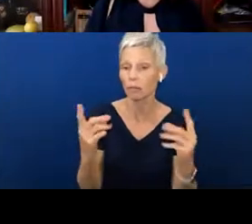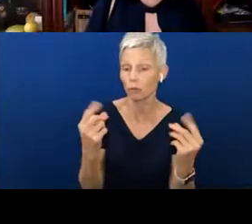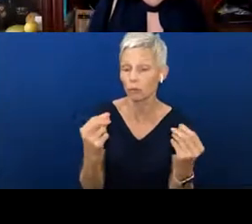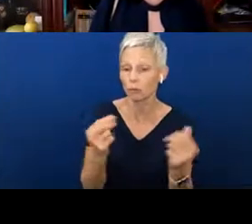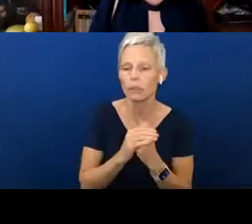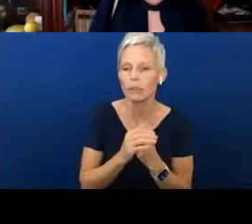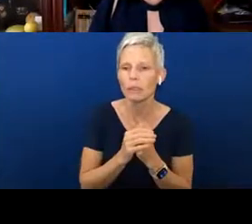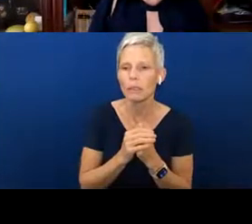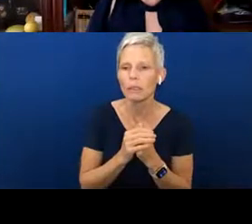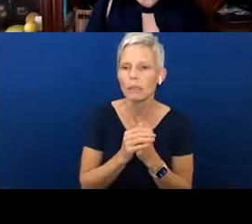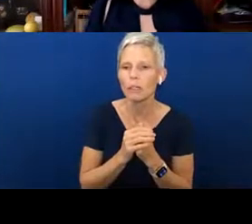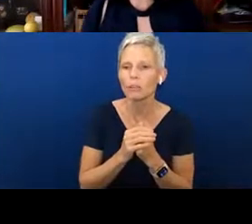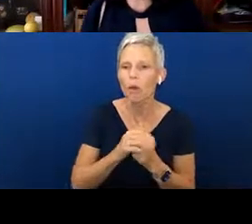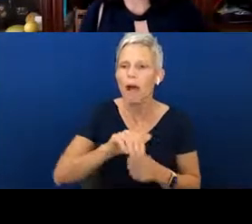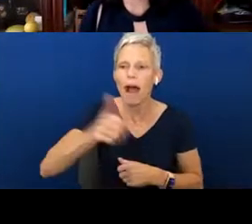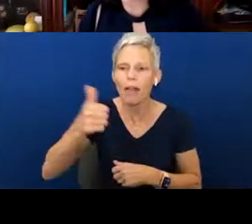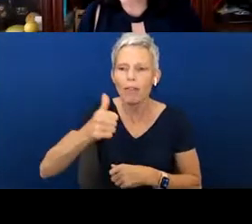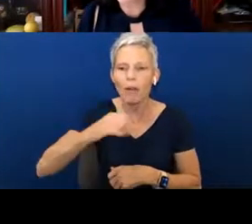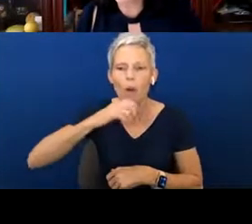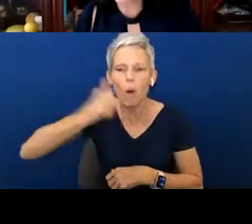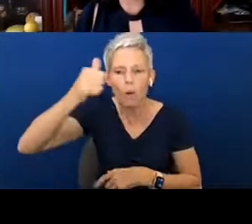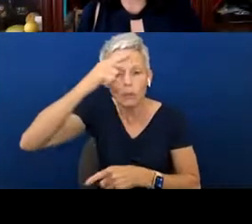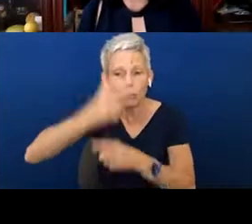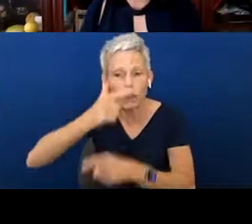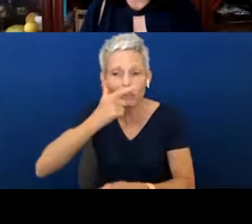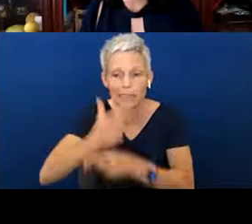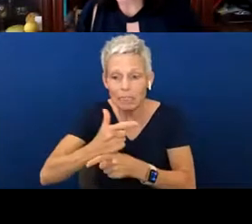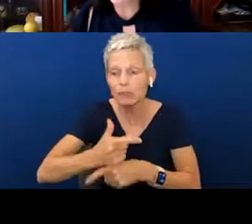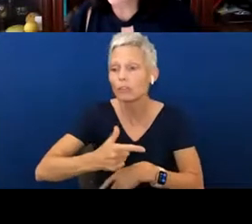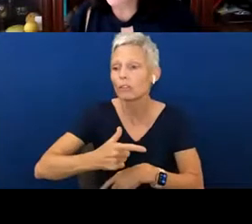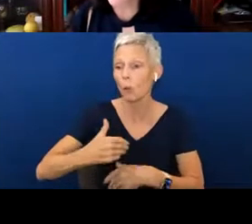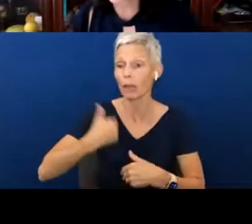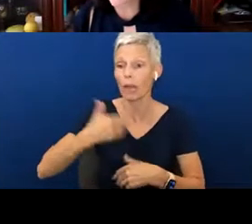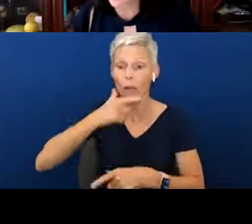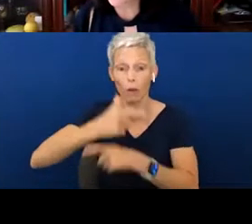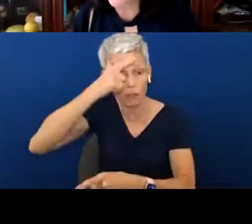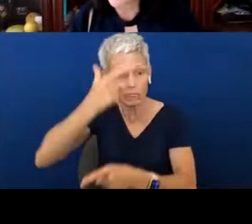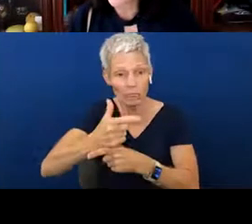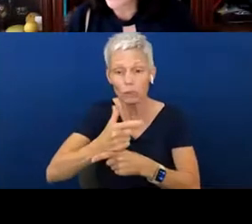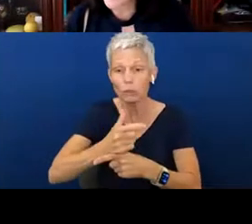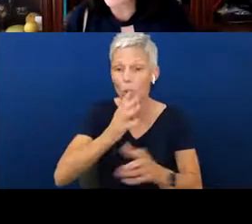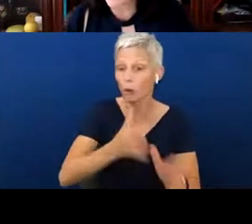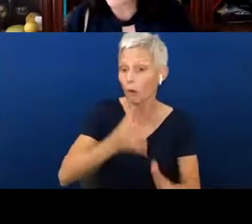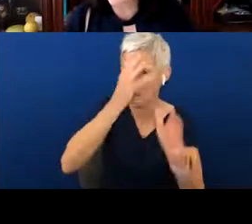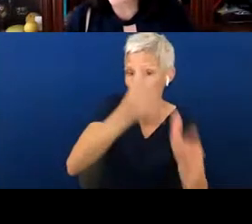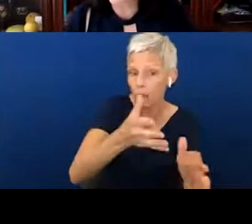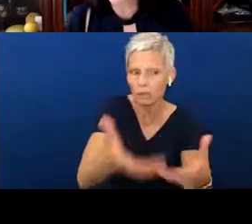siblings? How can we engage grandparents? I see some chats. Carol said, “I love this